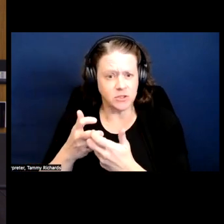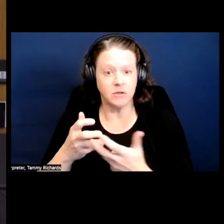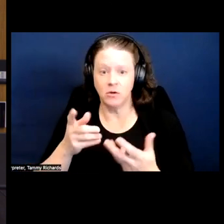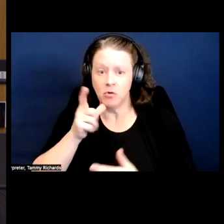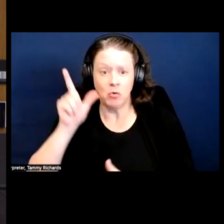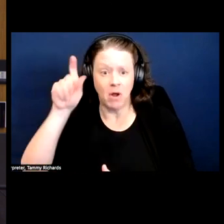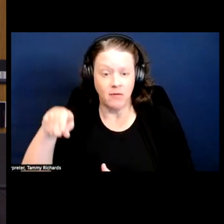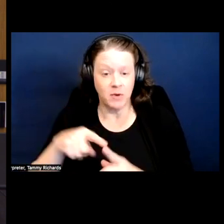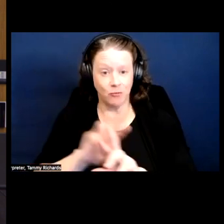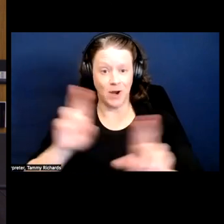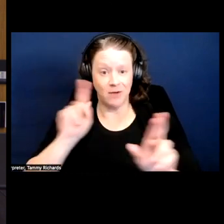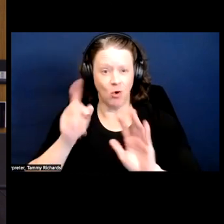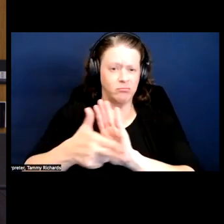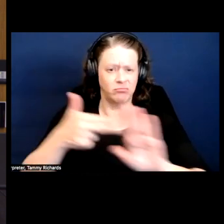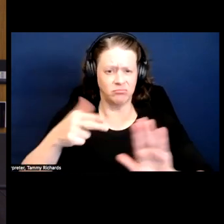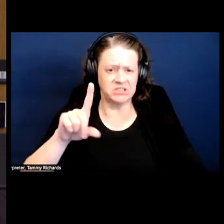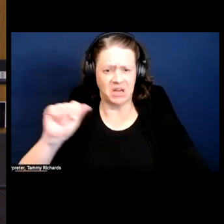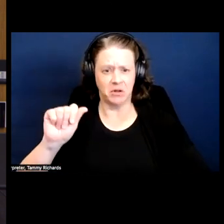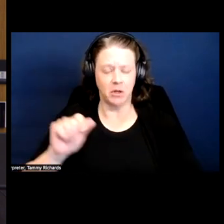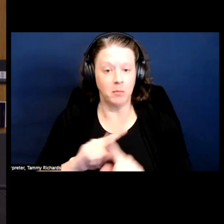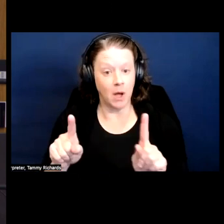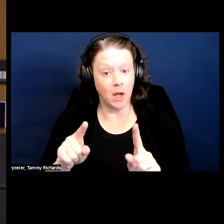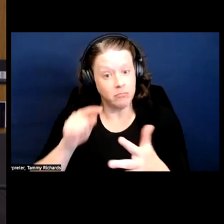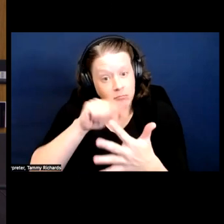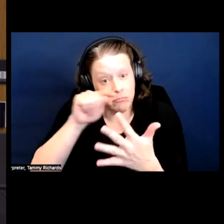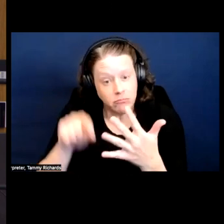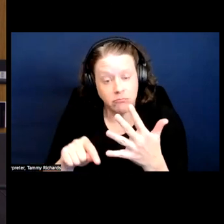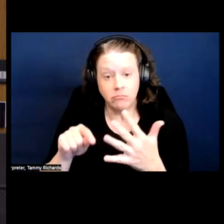But here are tools that are going to be really useful for you.